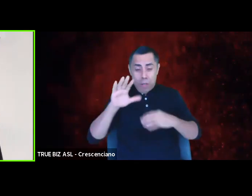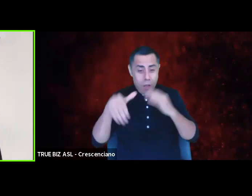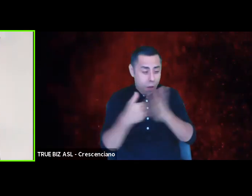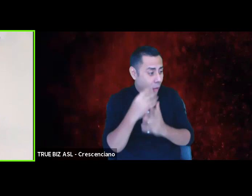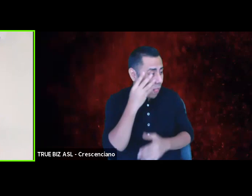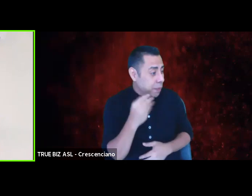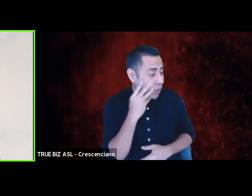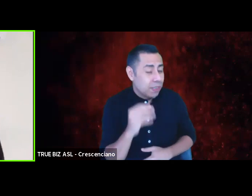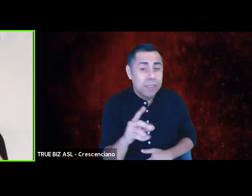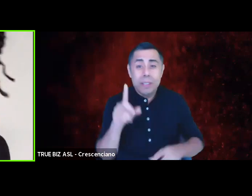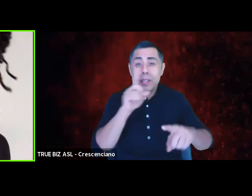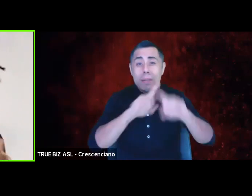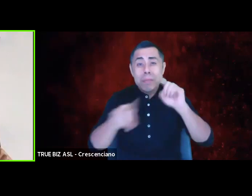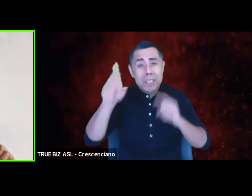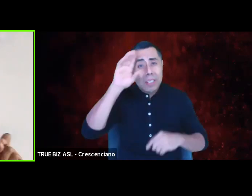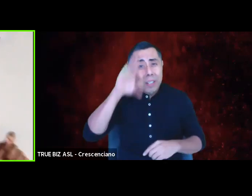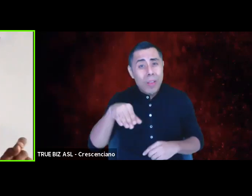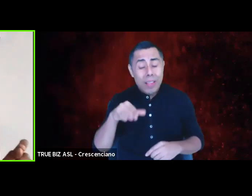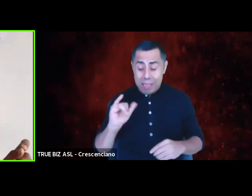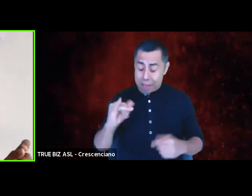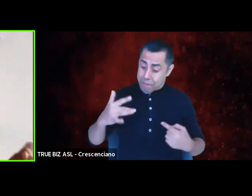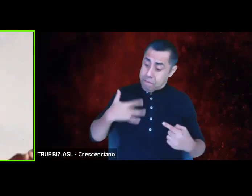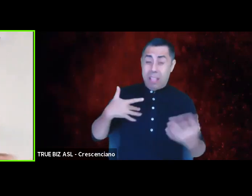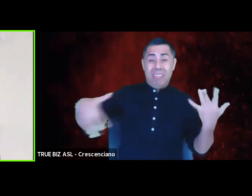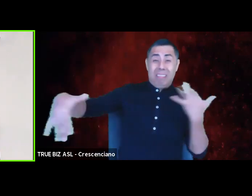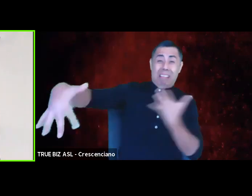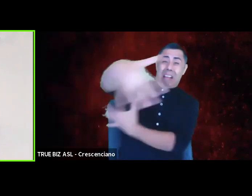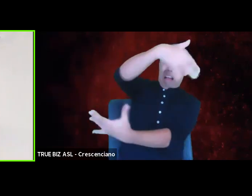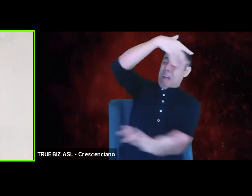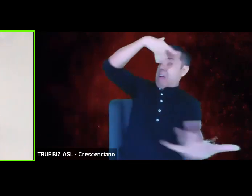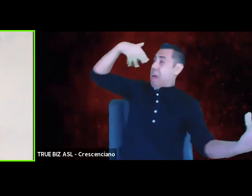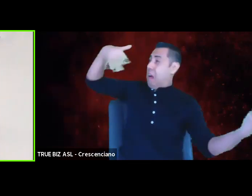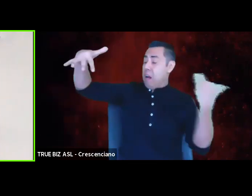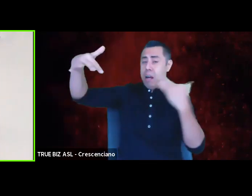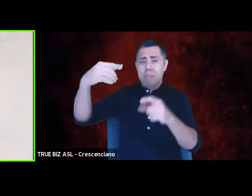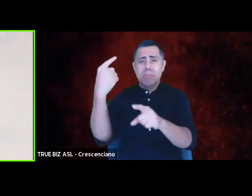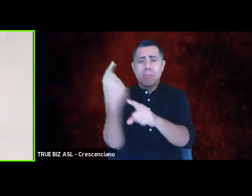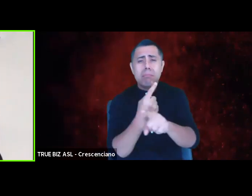just like anger is an appropriate outcome of perceived injustice.